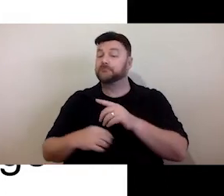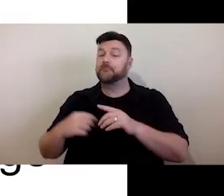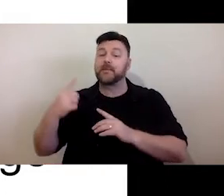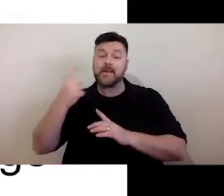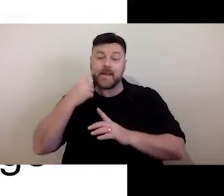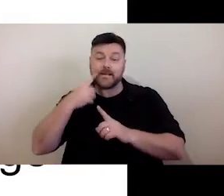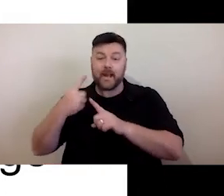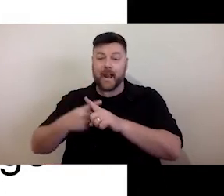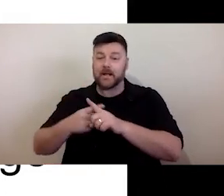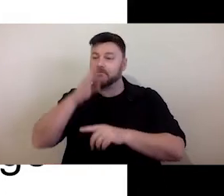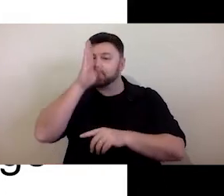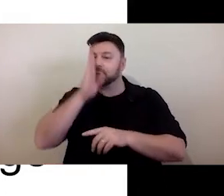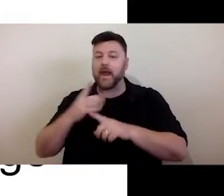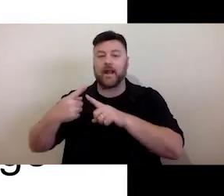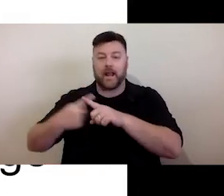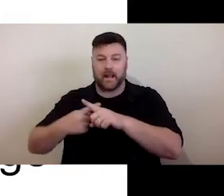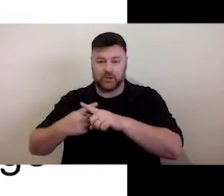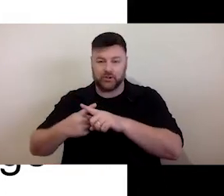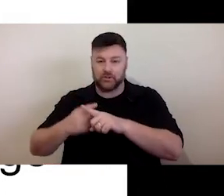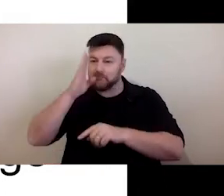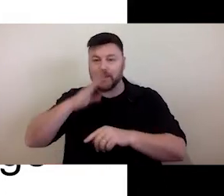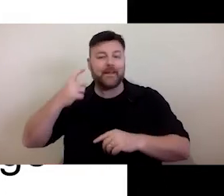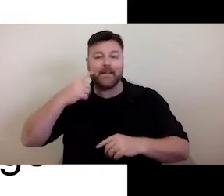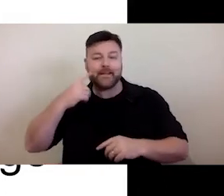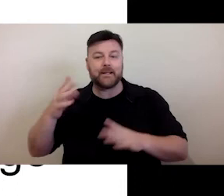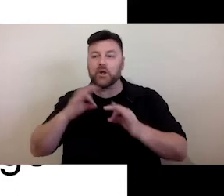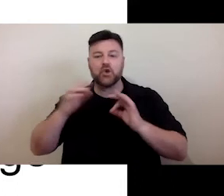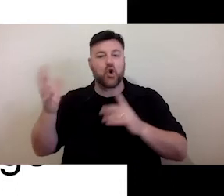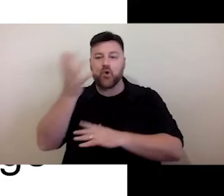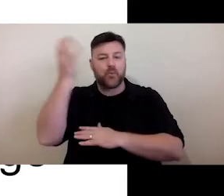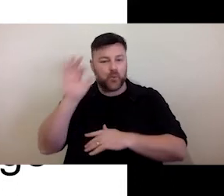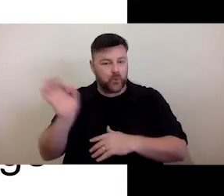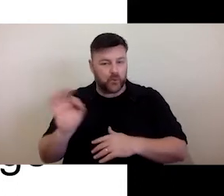English - it doesn't have graphics. But what it also doesn't have is